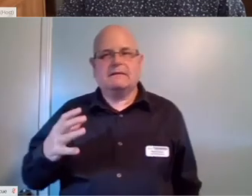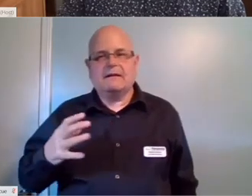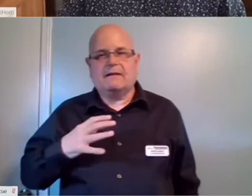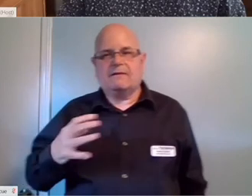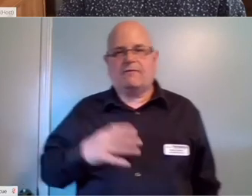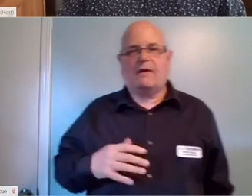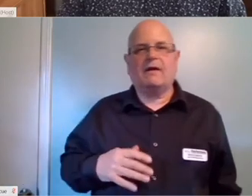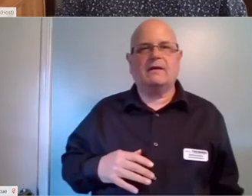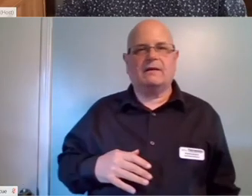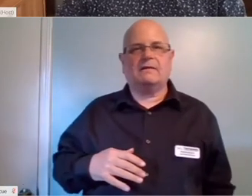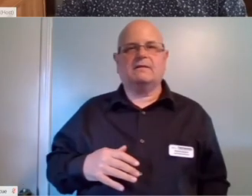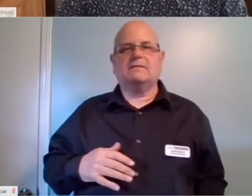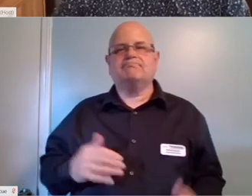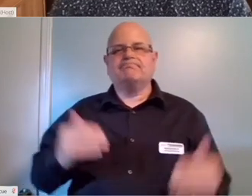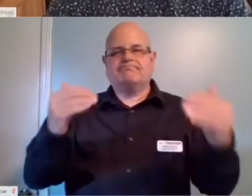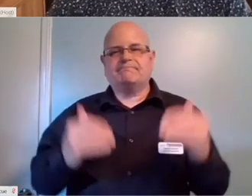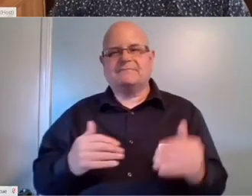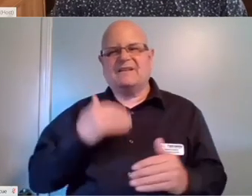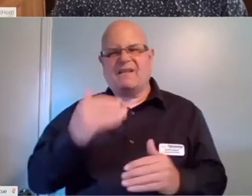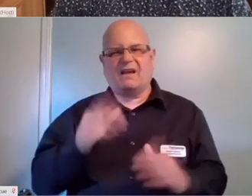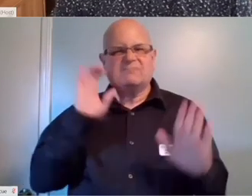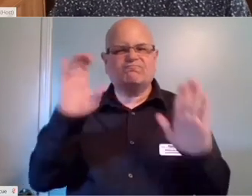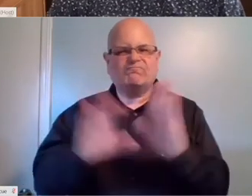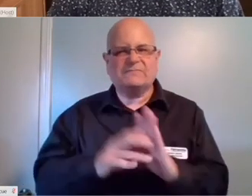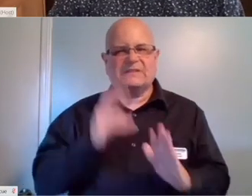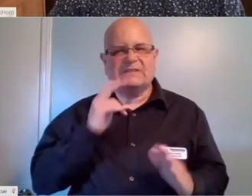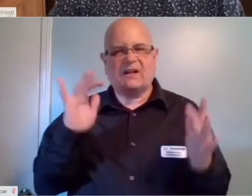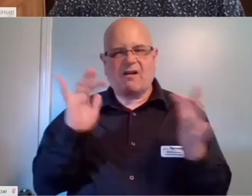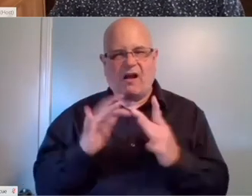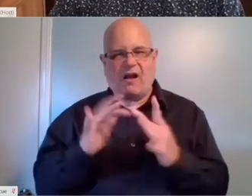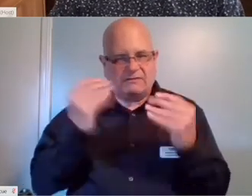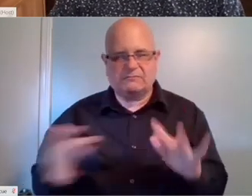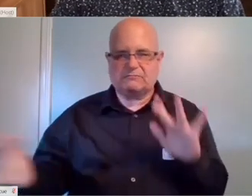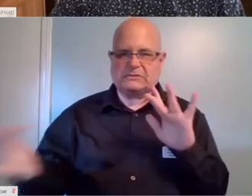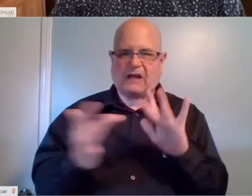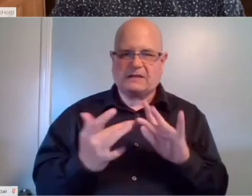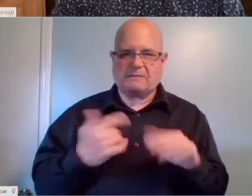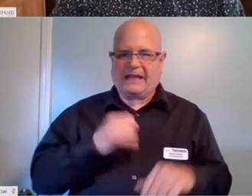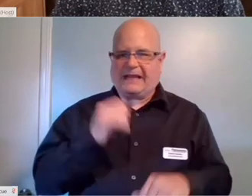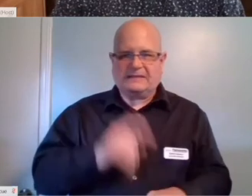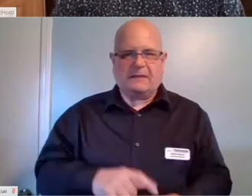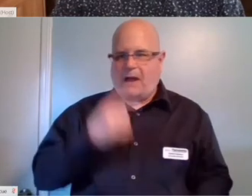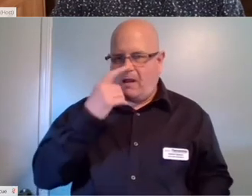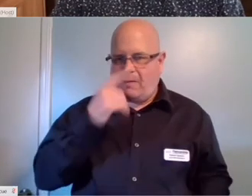after this one I have my contact information and you can always reach out to me at any time and I'll help out to the best of my ability.